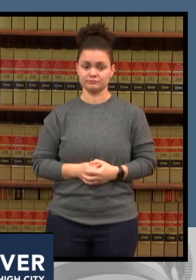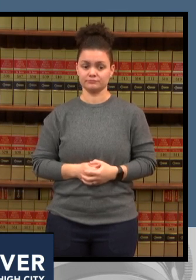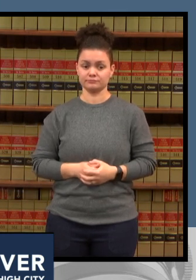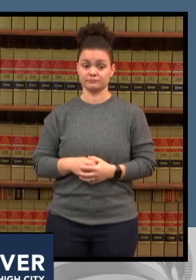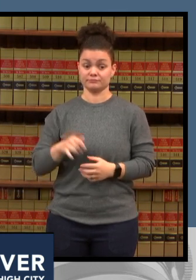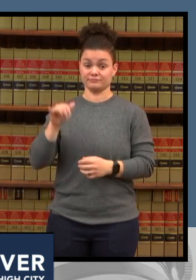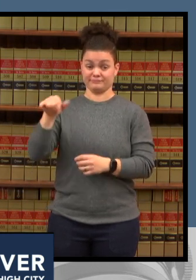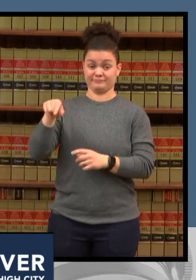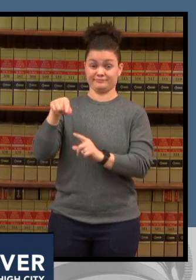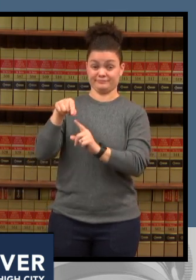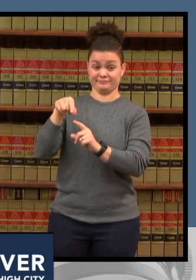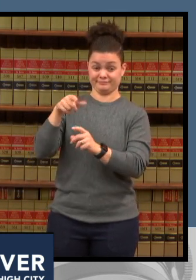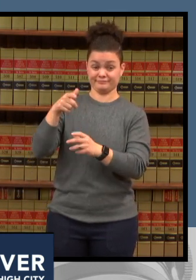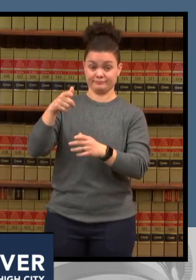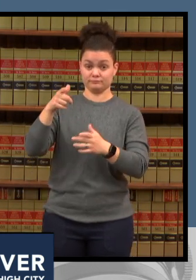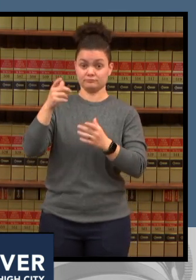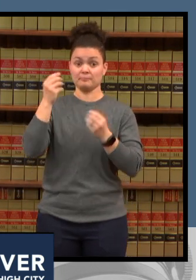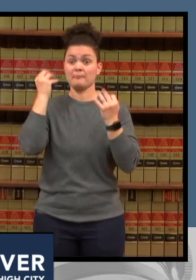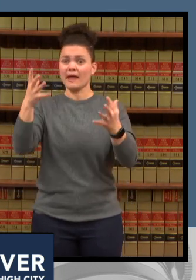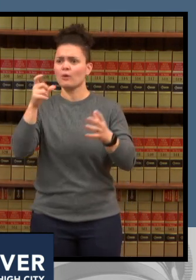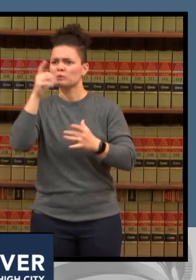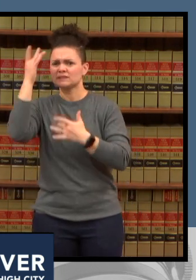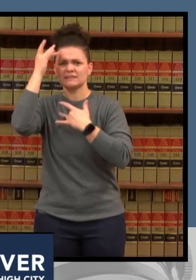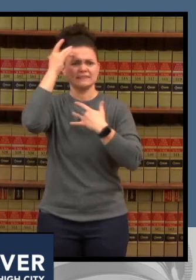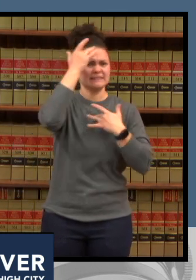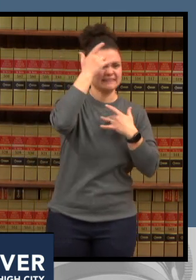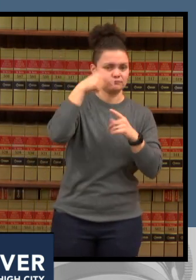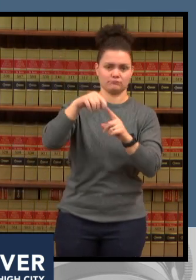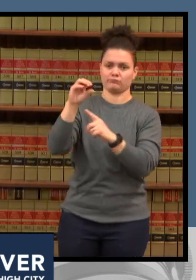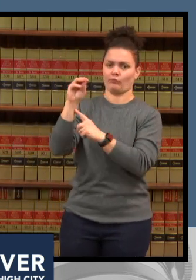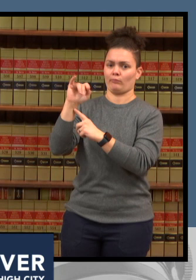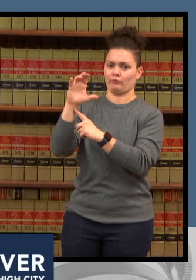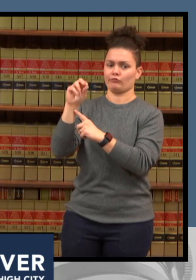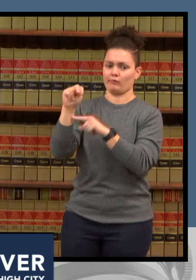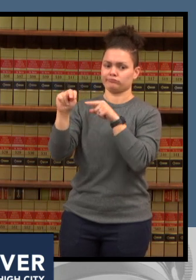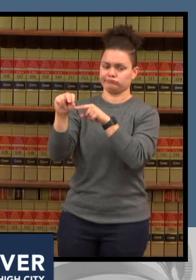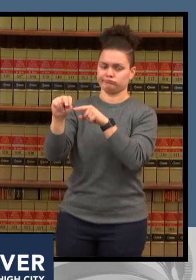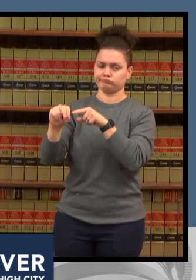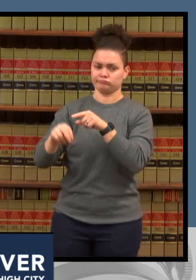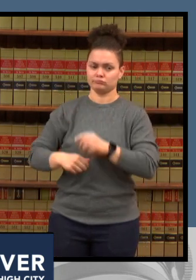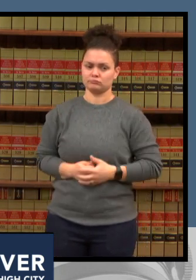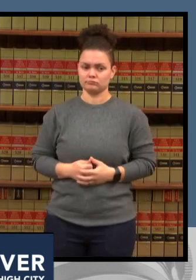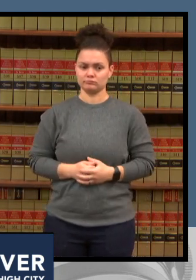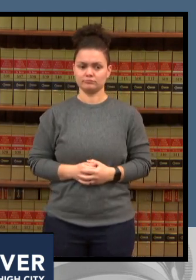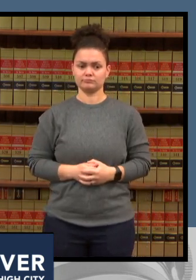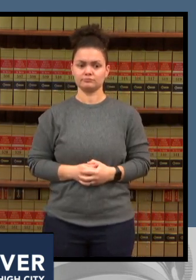this news comes at a time when our hospitals are already overloaded exacerbated by